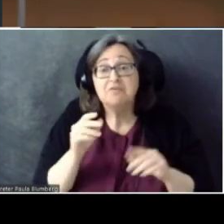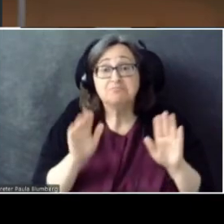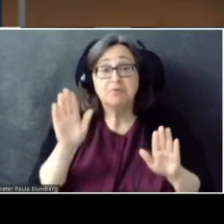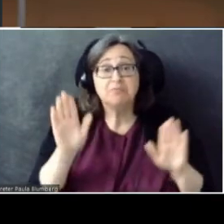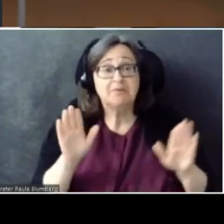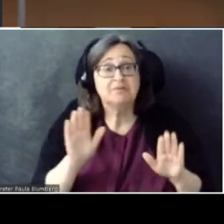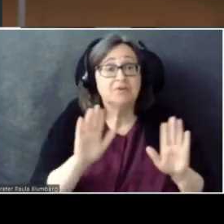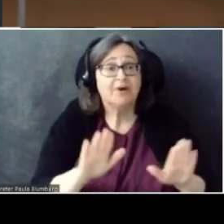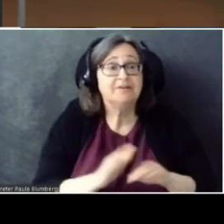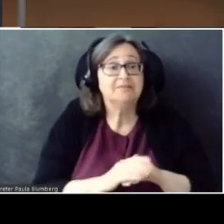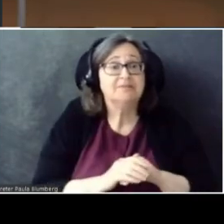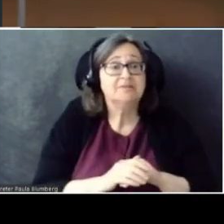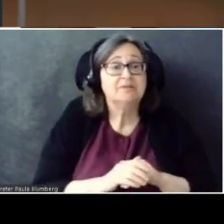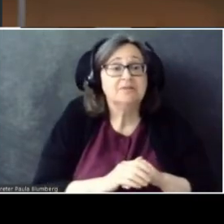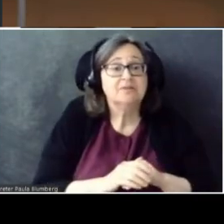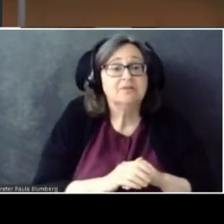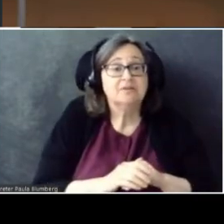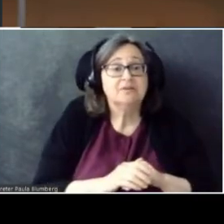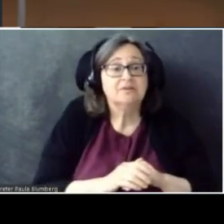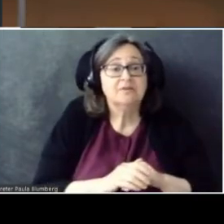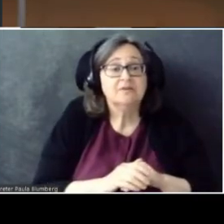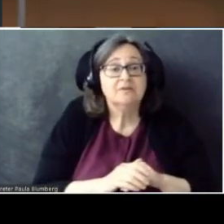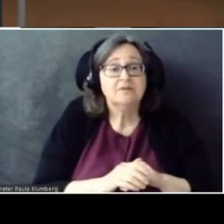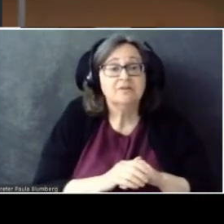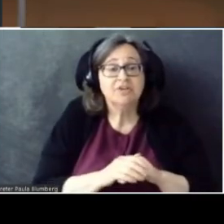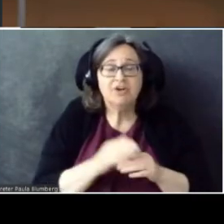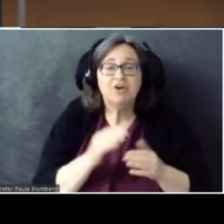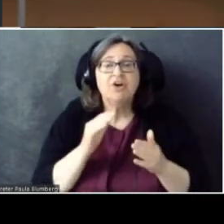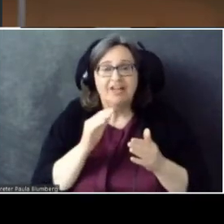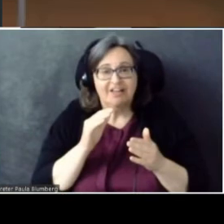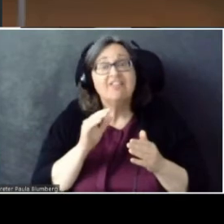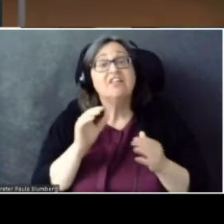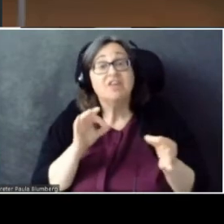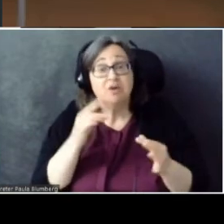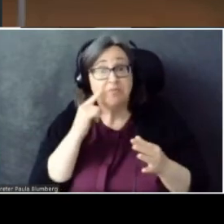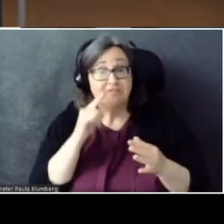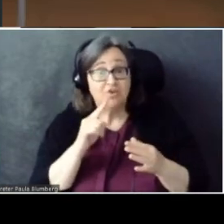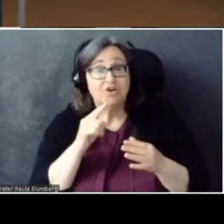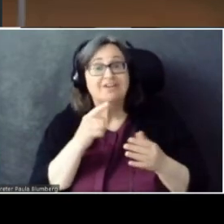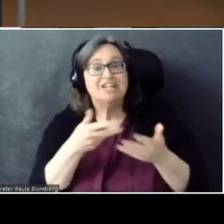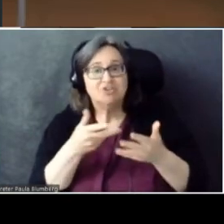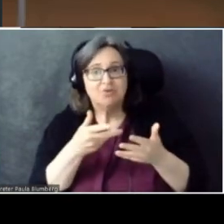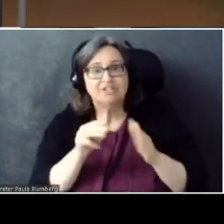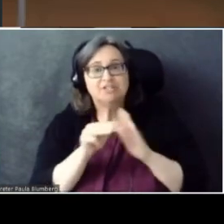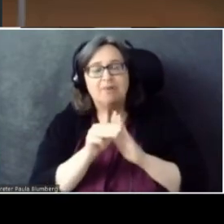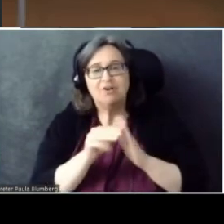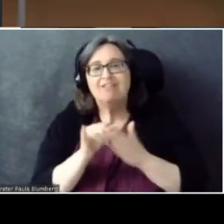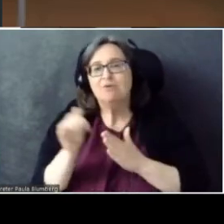The input and interaction model for HoloLens v1 was state of the art at the time.